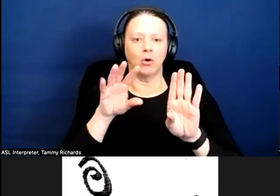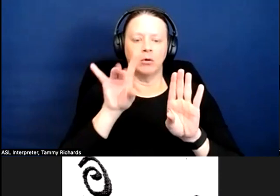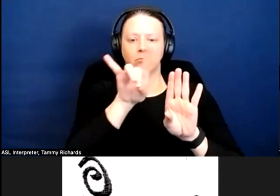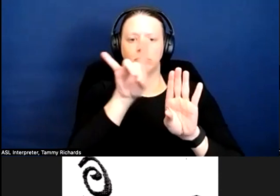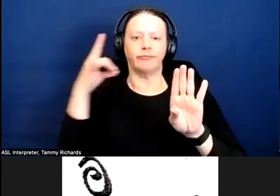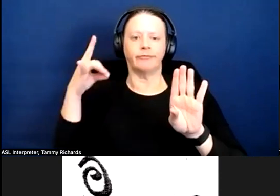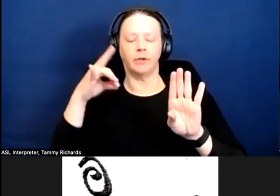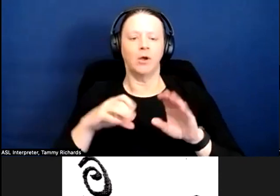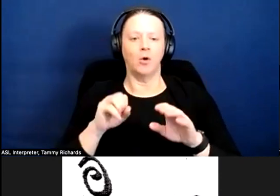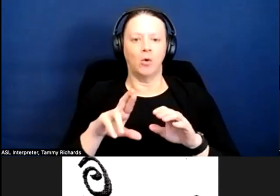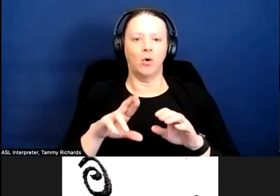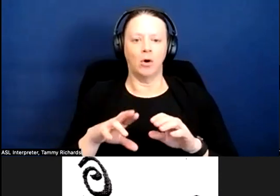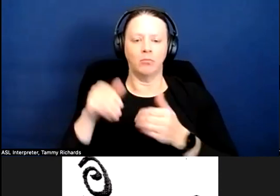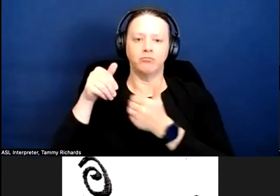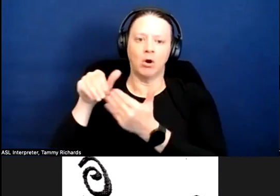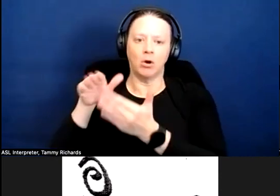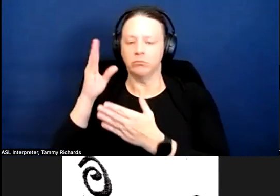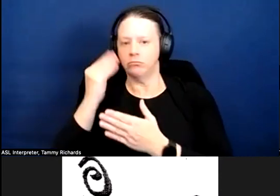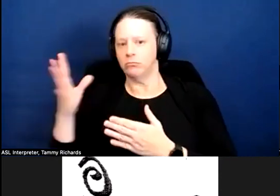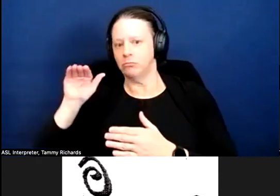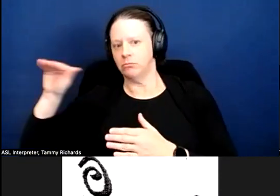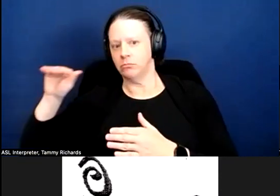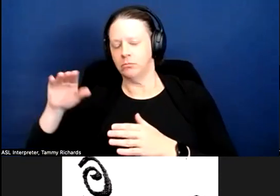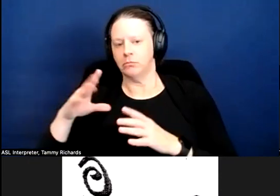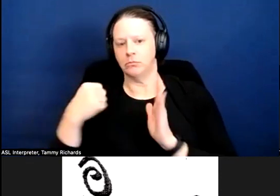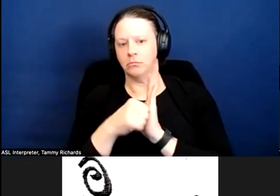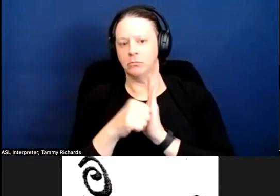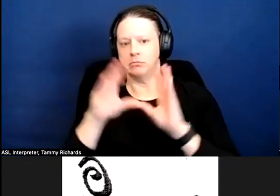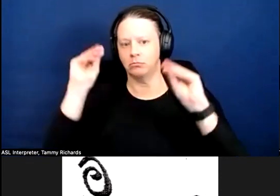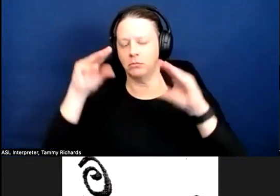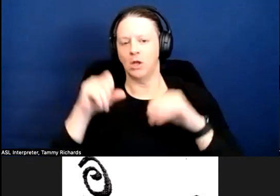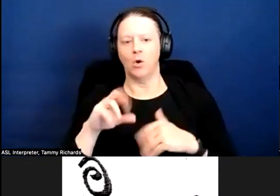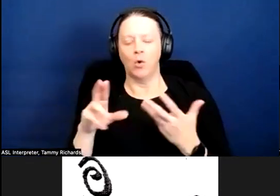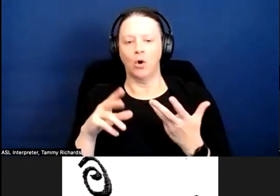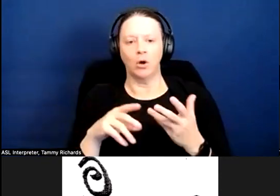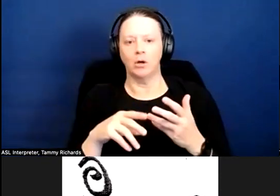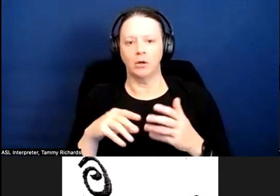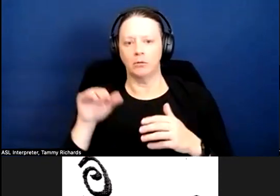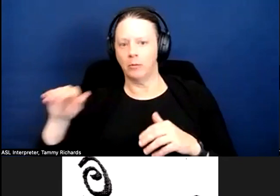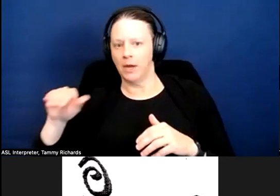that a doorbell has been rang or reminding you that medications are needed, picking up items.